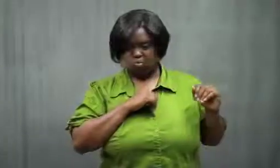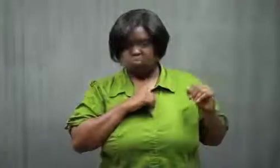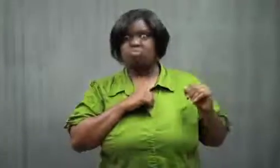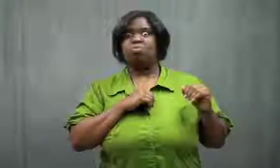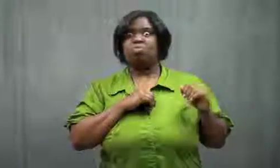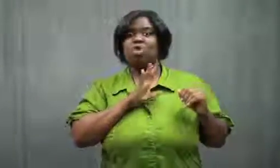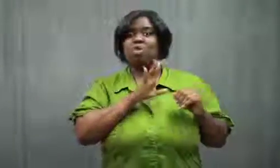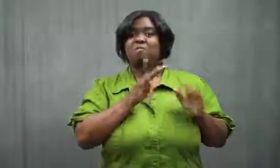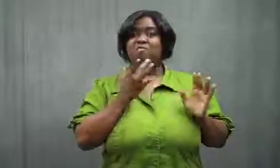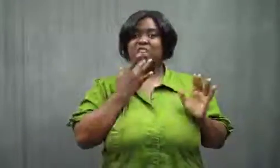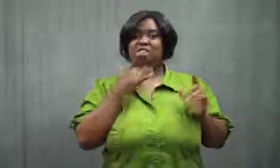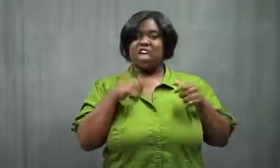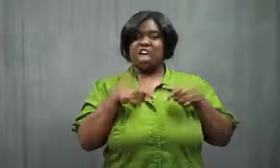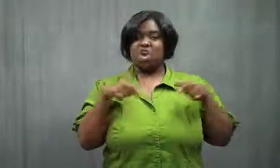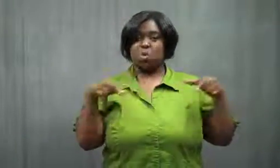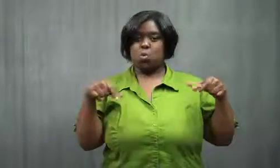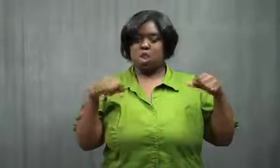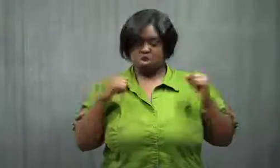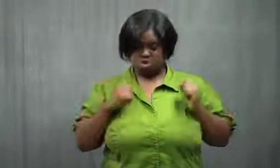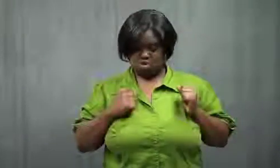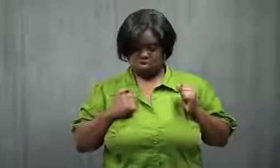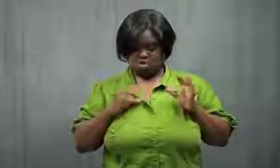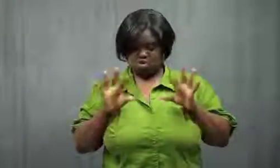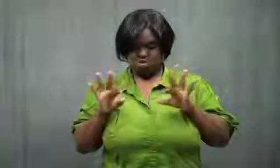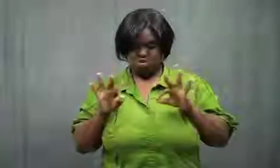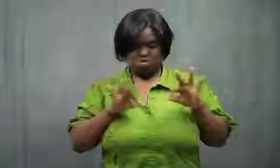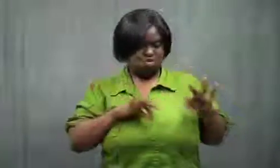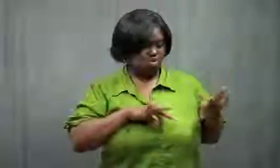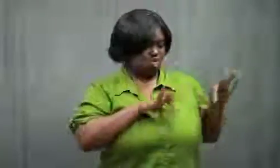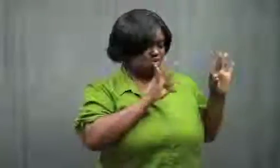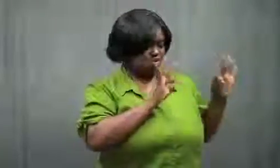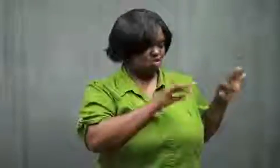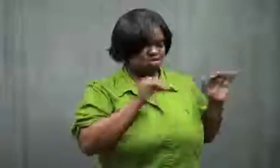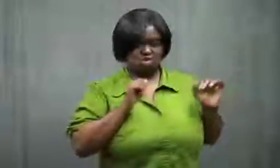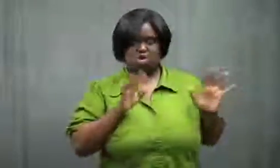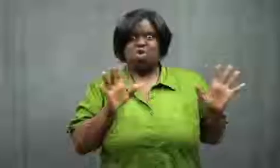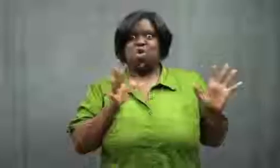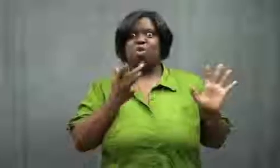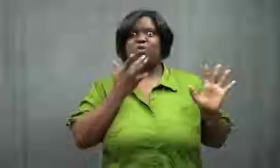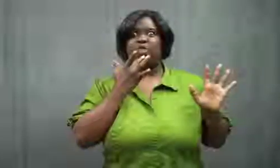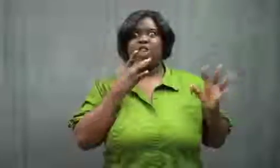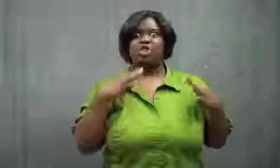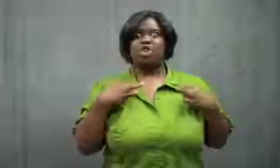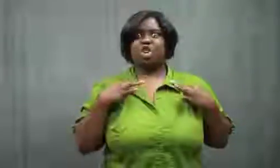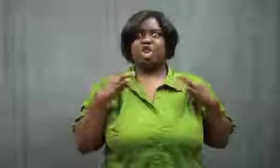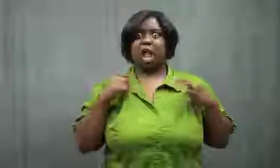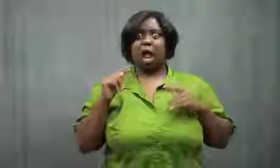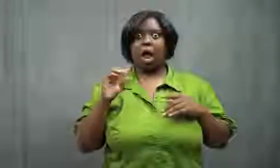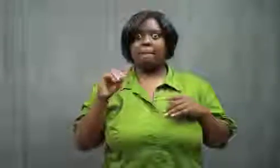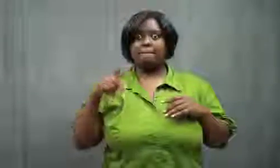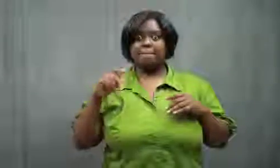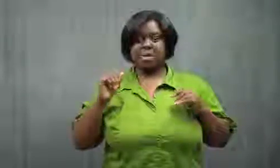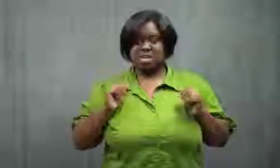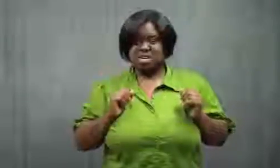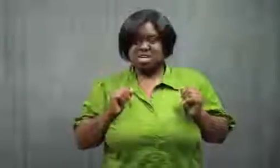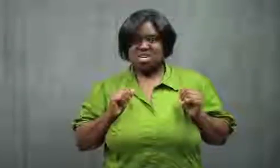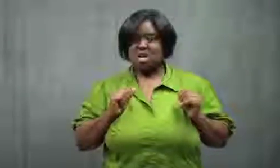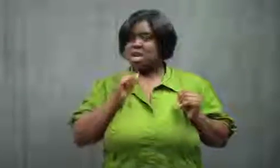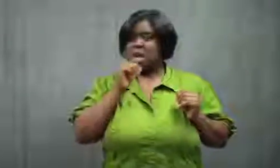Oh my! Her favorite underwear! I set those aside too. Oooh! Her favorite top!